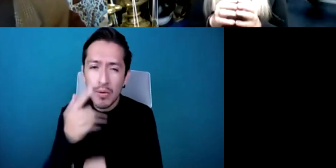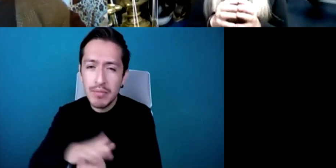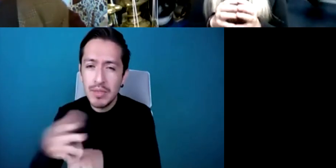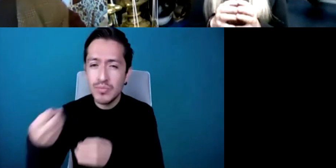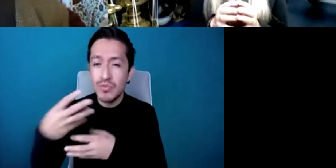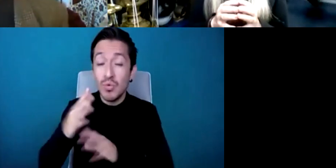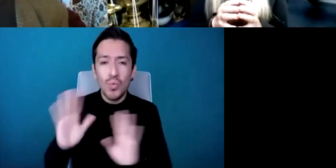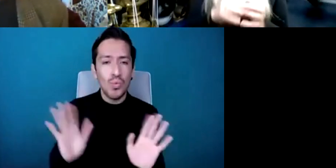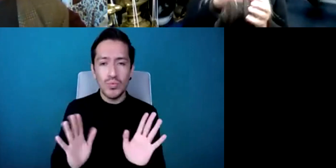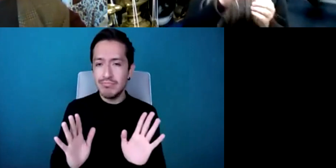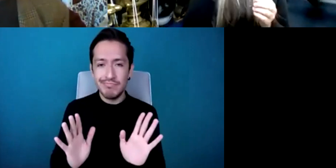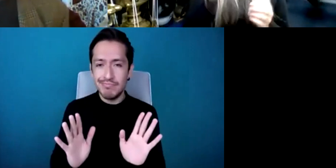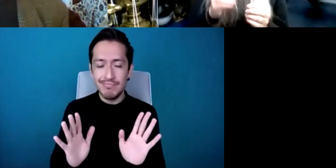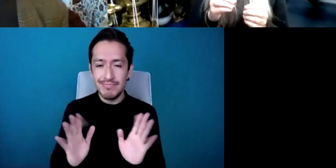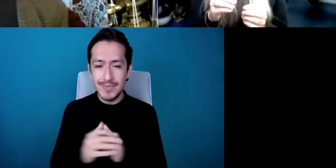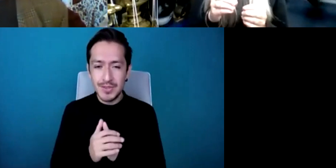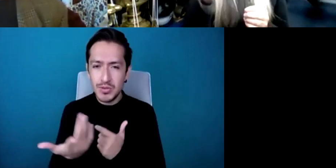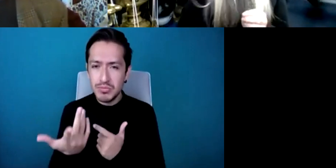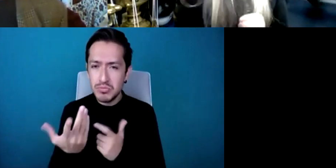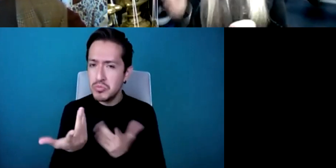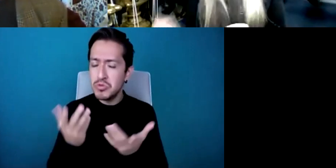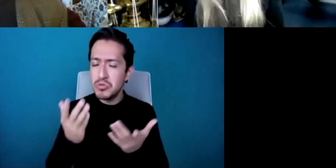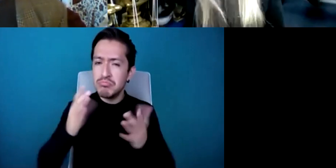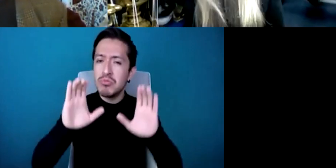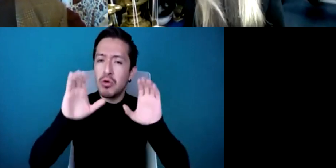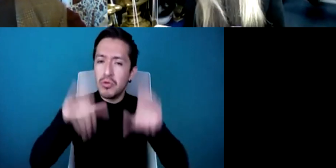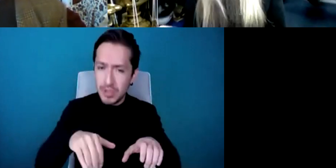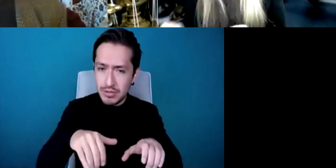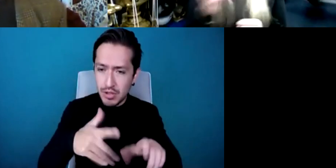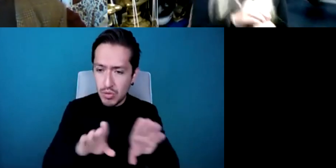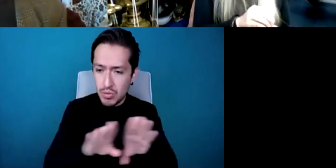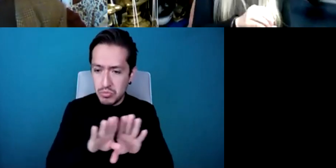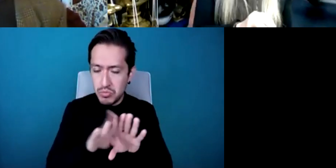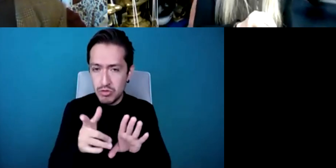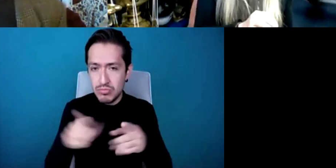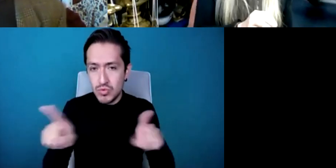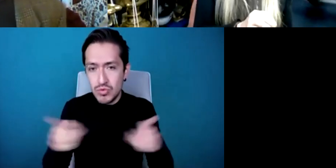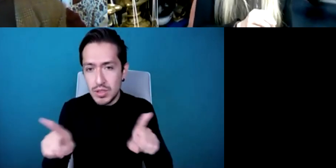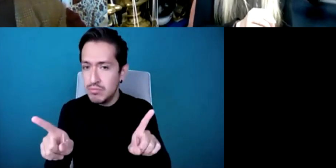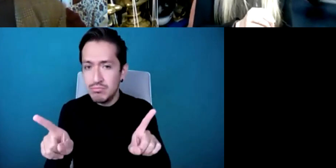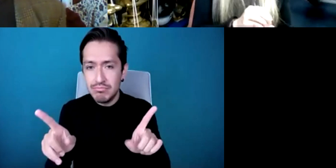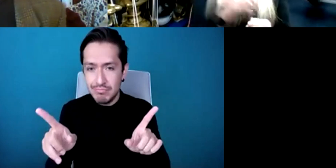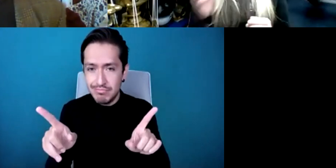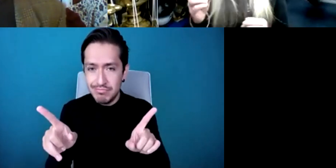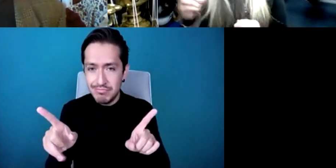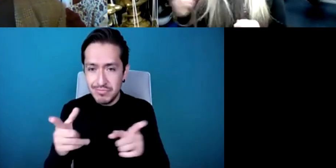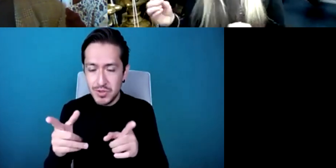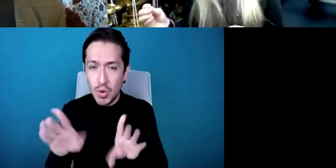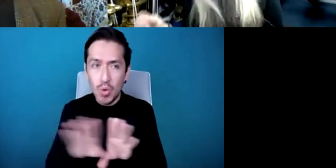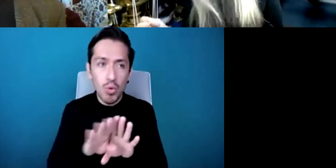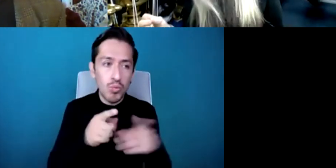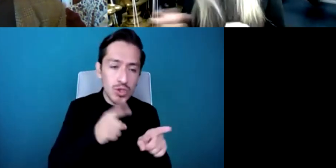hired or employed as a musician not as a deaf musician not as a musician who is fight foot two